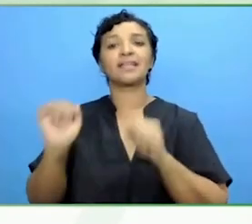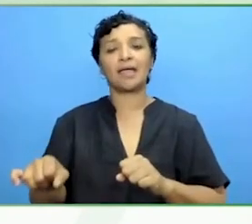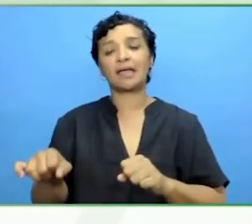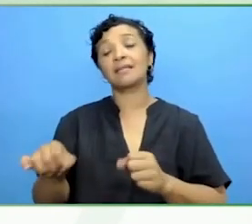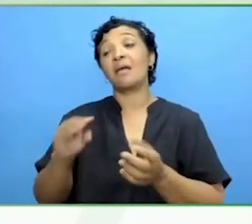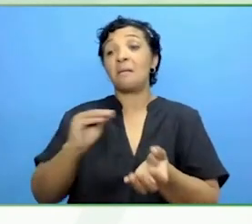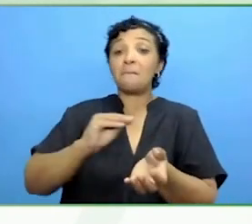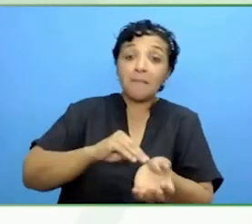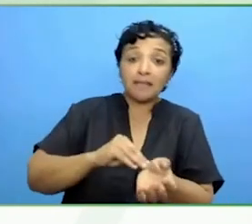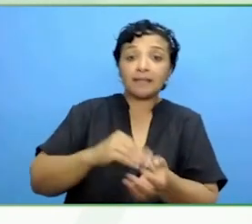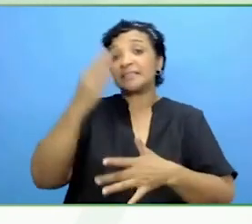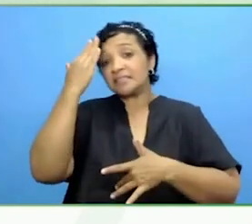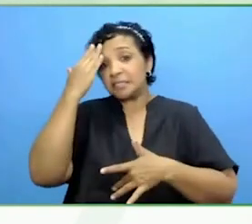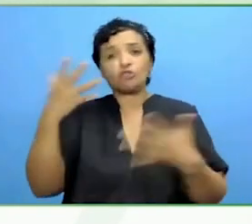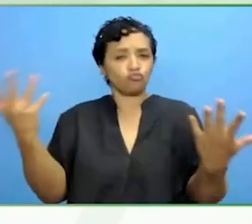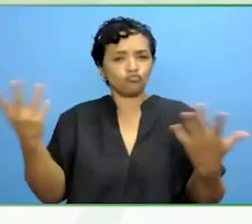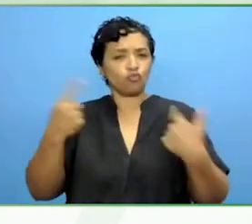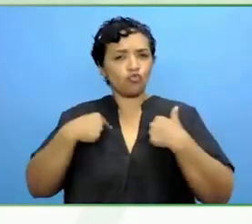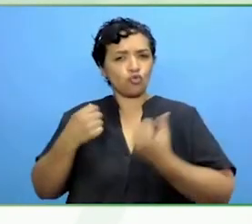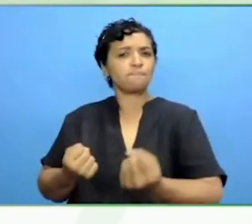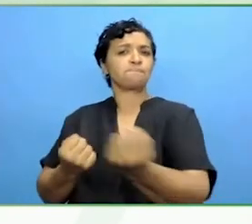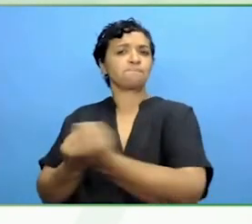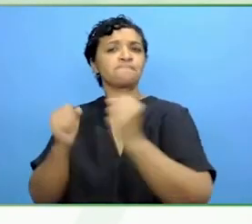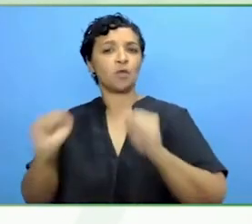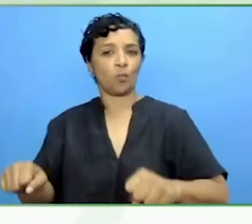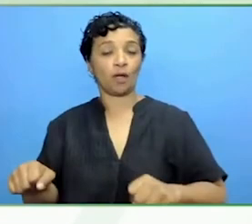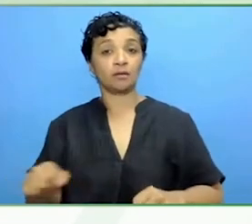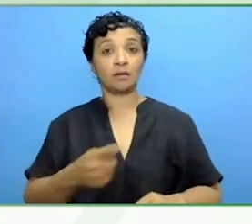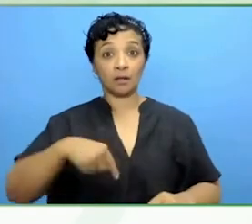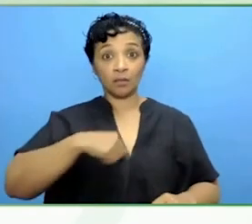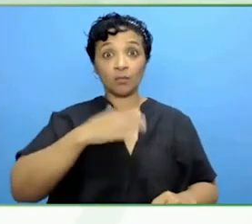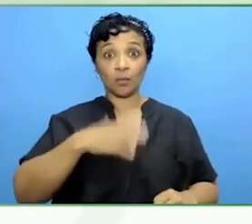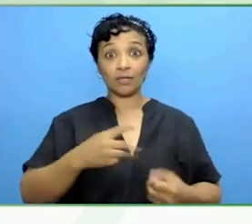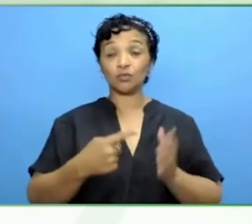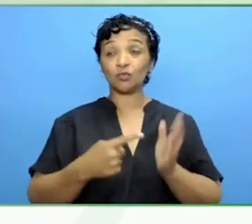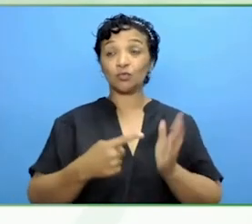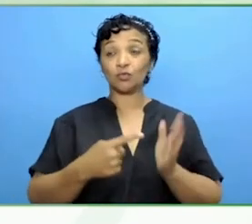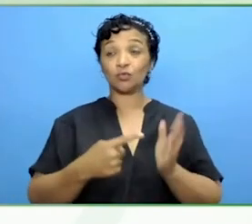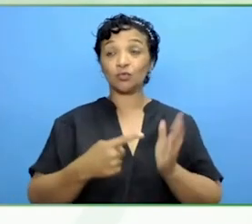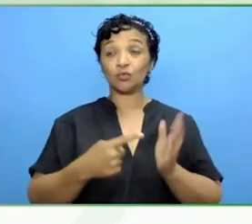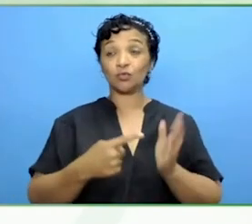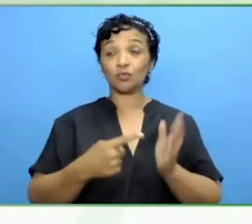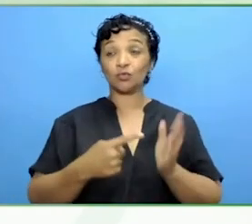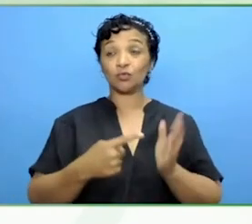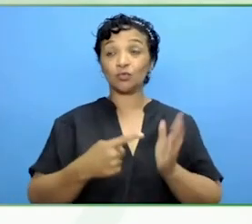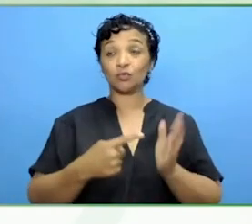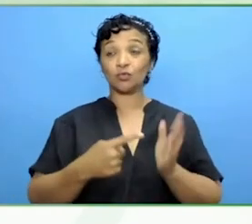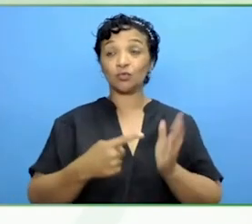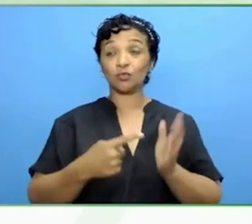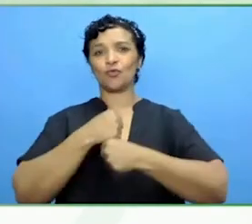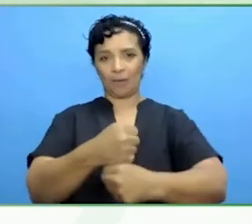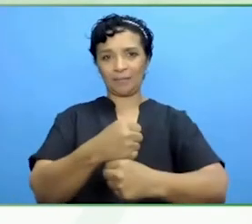For us, we want to be truly representative of those communities. It is simply the right way to do it.